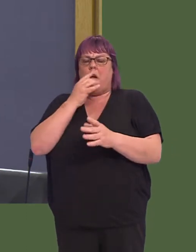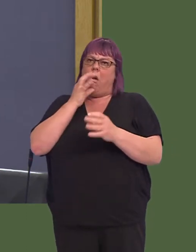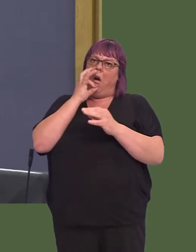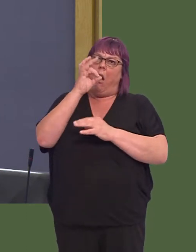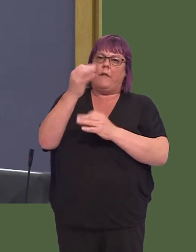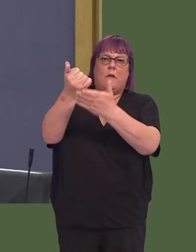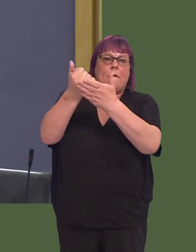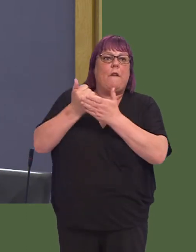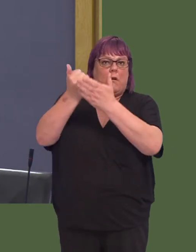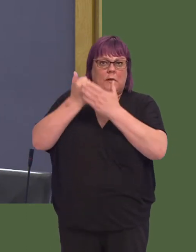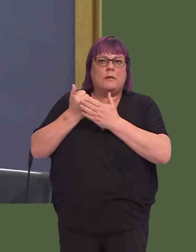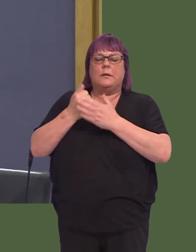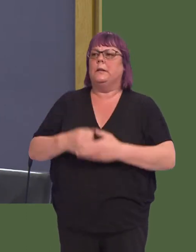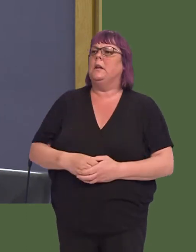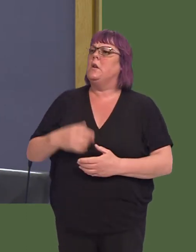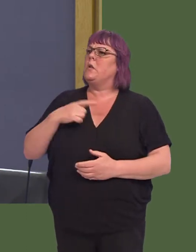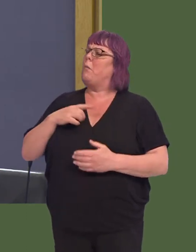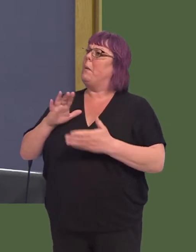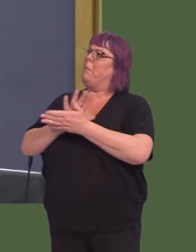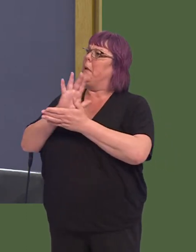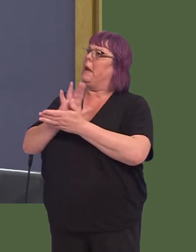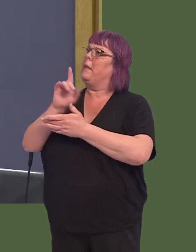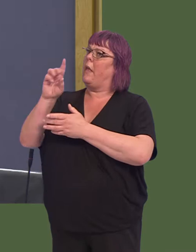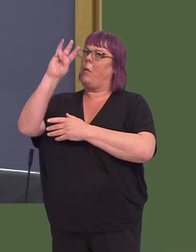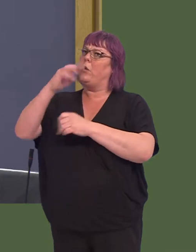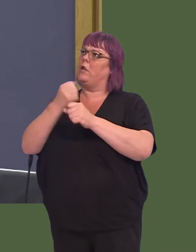ethical financial products, and therefore I very much welcome that the Welsh Government